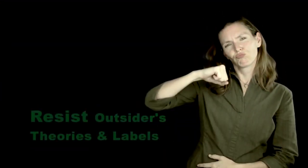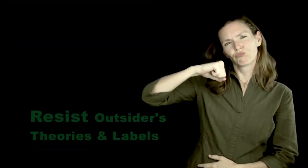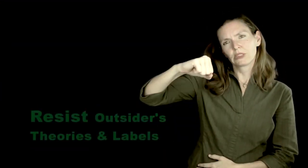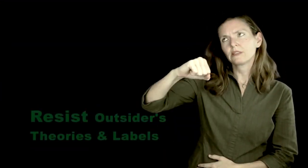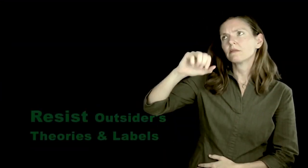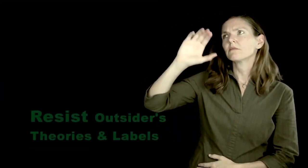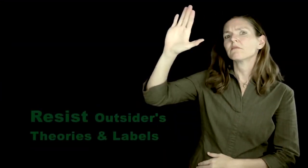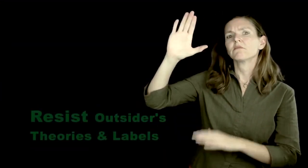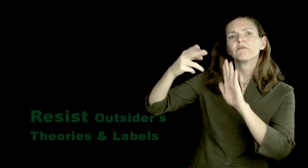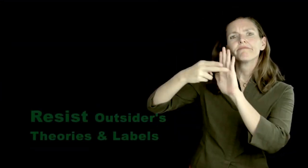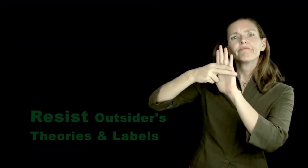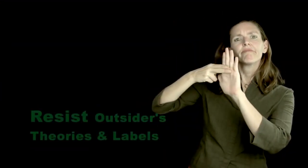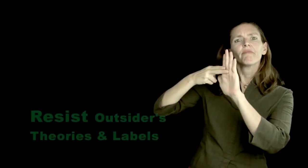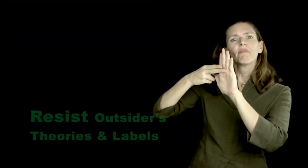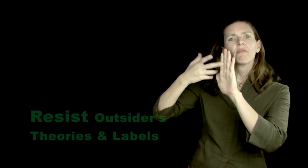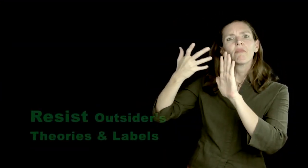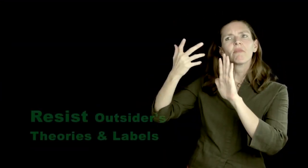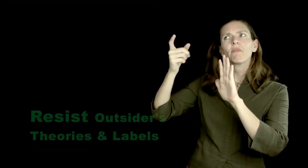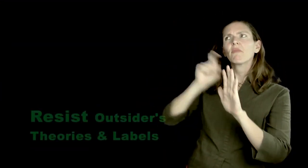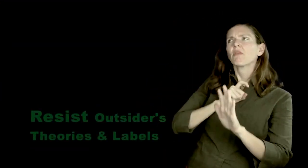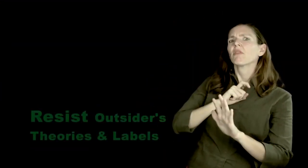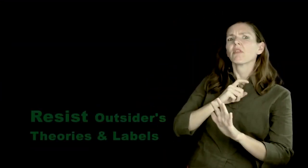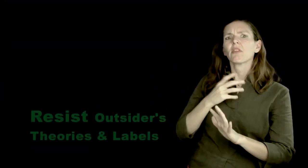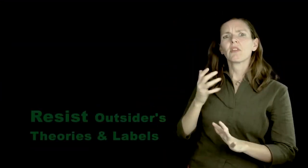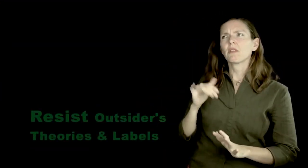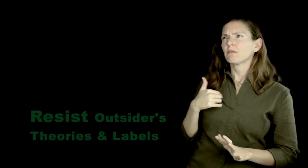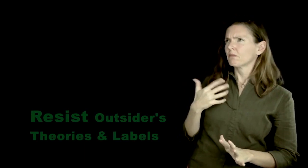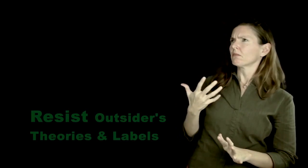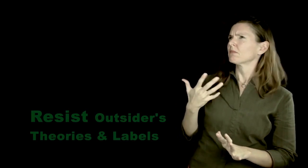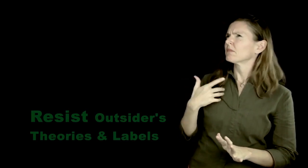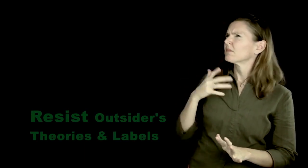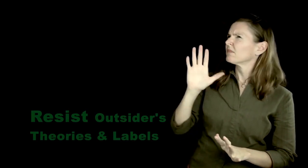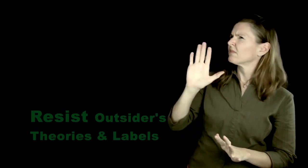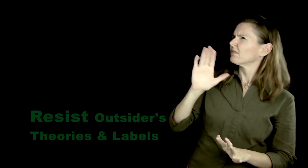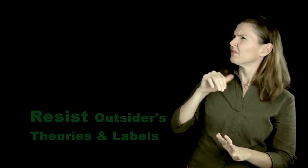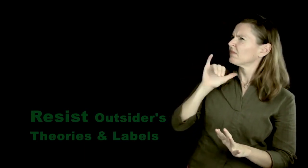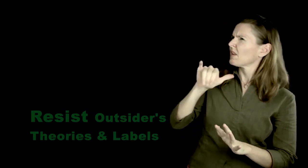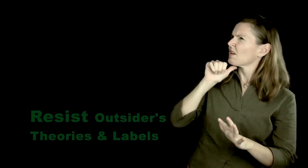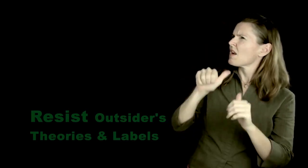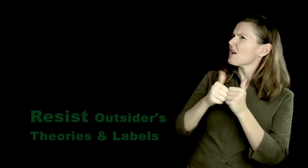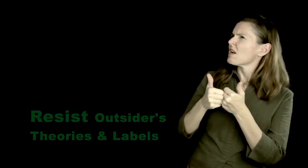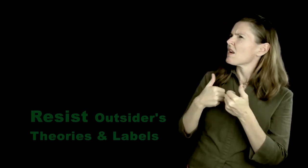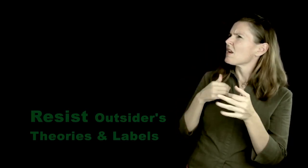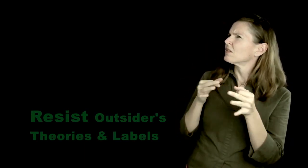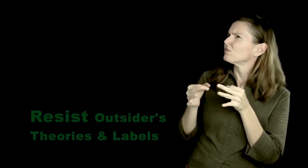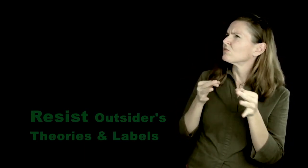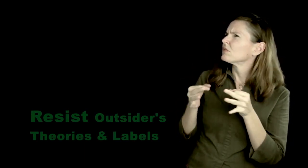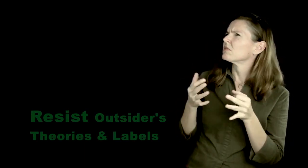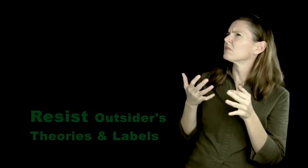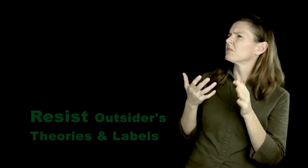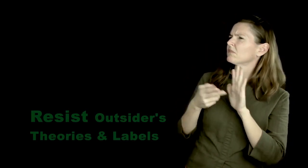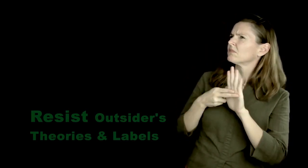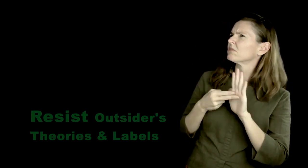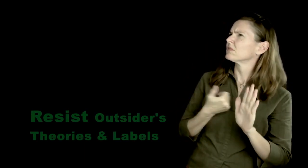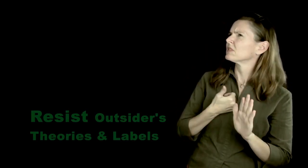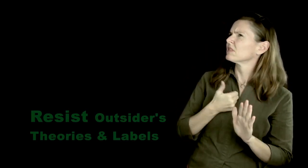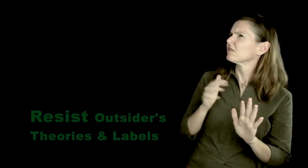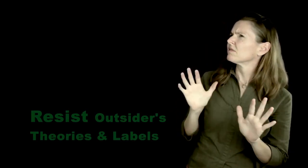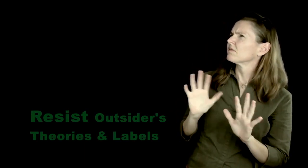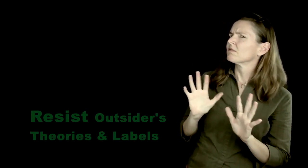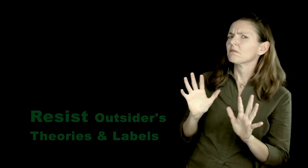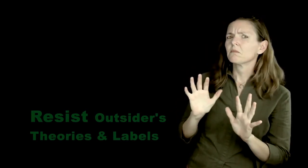Resist outsider's attempts to label or define you. If they attempt to do so, resist by saying that is not how you would define or label yourself.